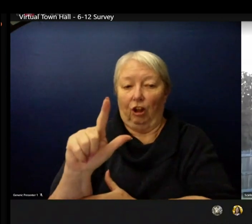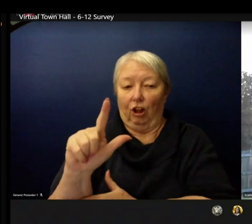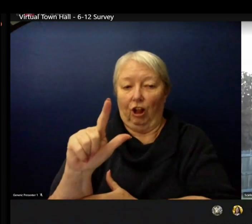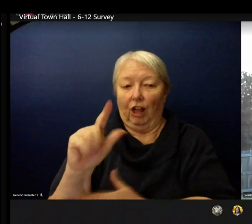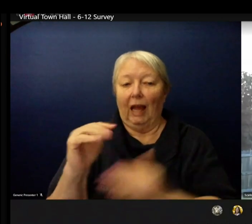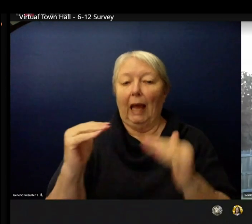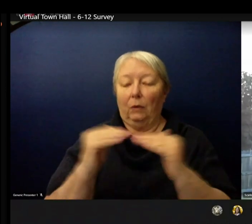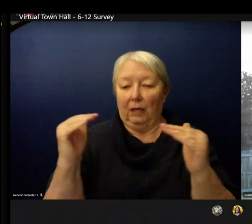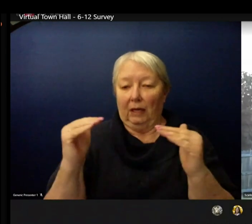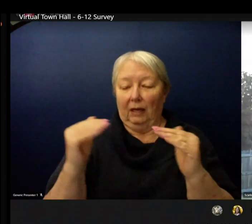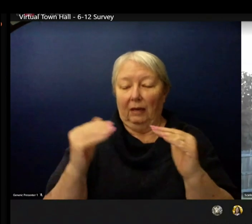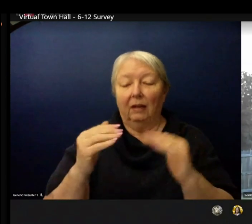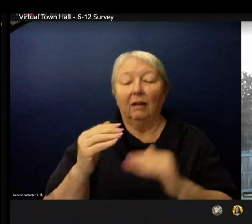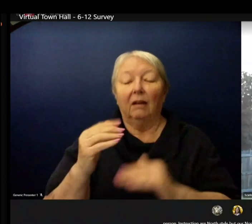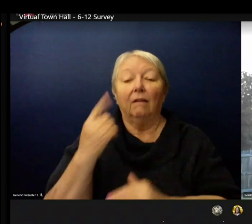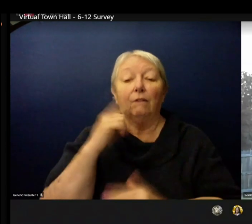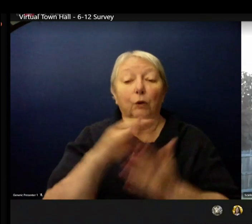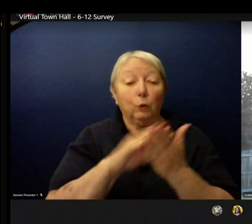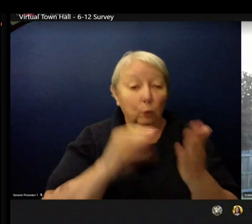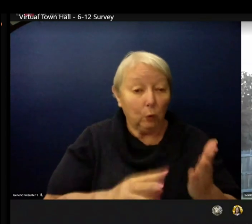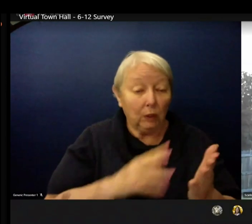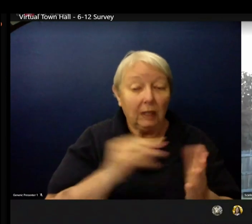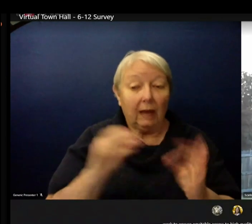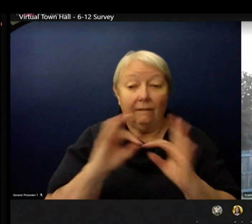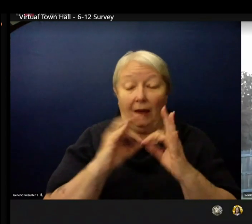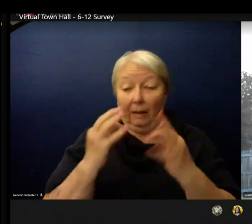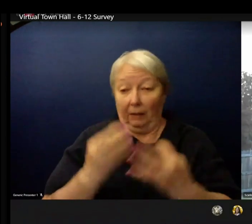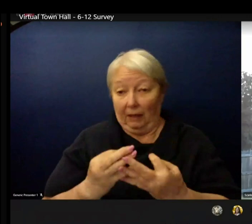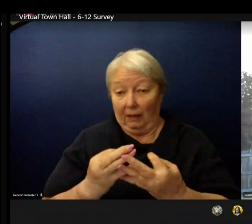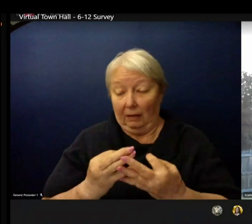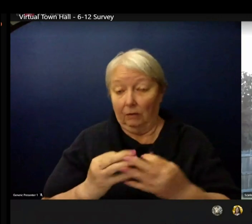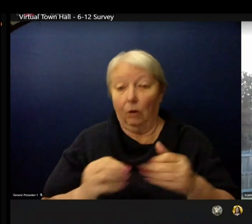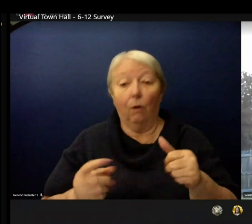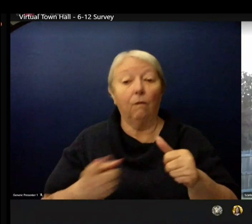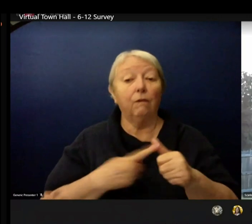The first profile of students and families might be those most comfortable with in-person learning.